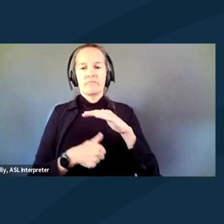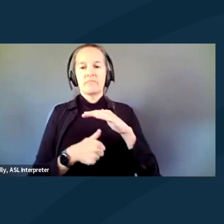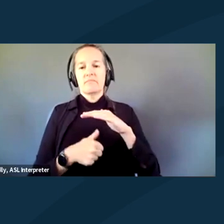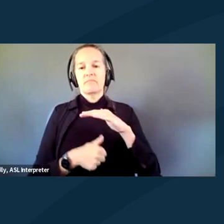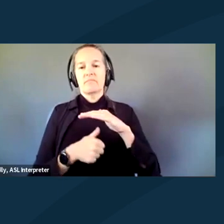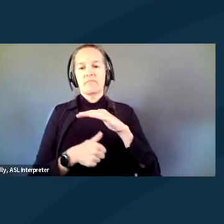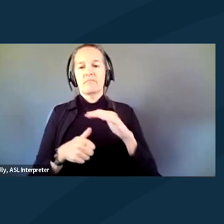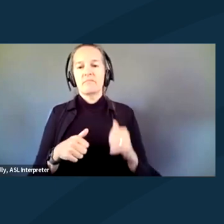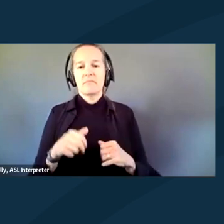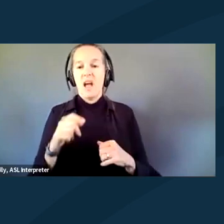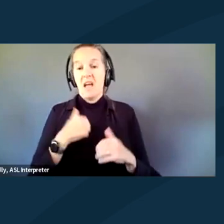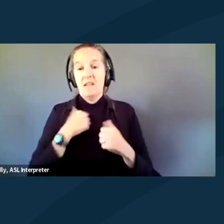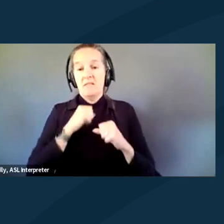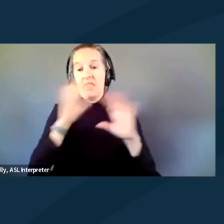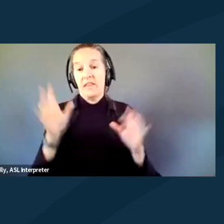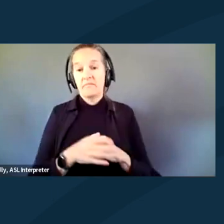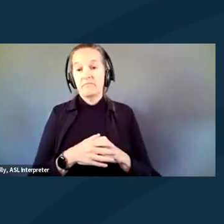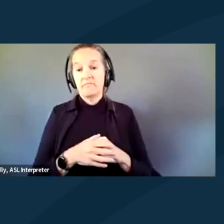I had nothing. And trust me,